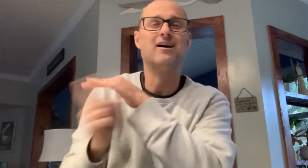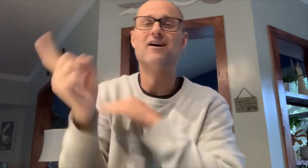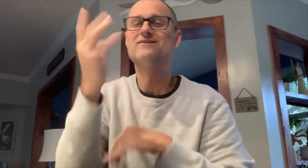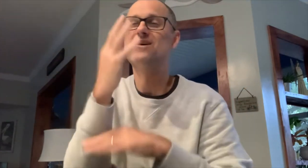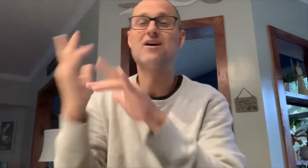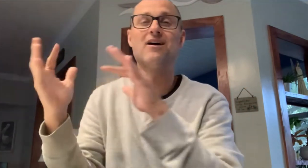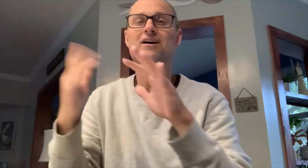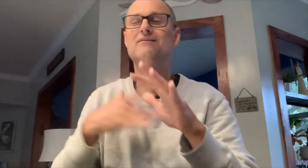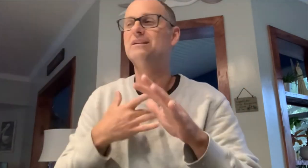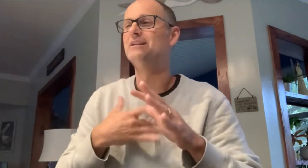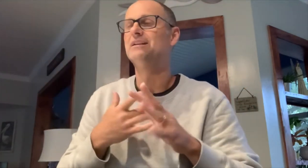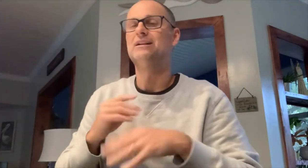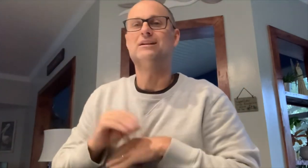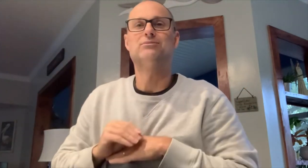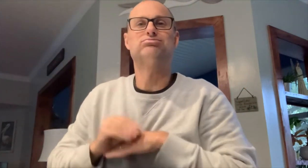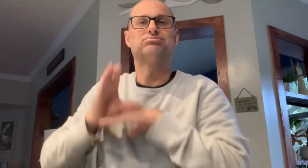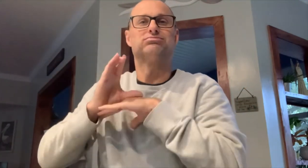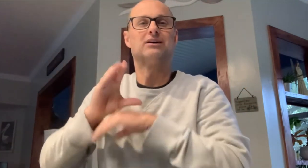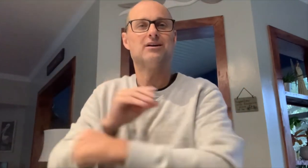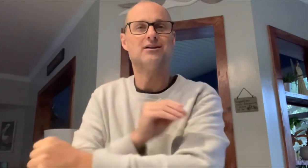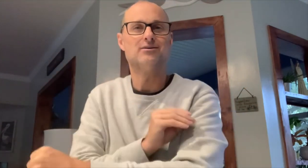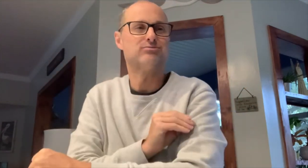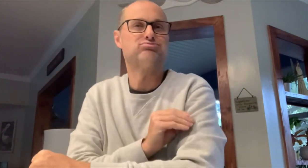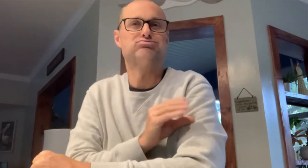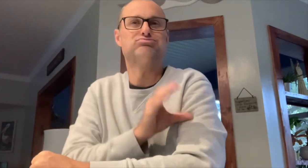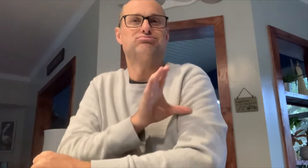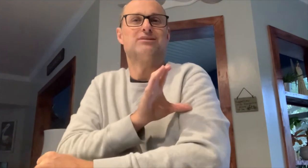When I’d go back home and explore the forest, I’d find myself reinvigorated.